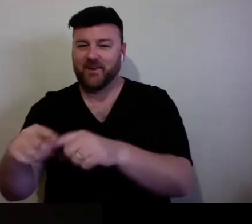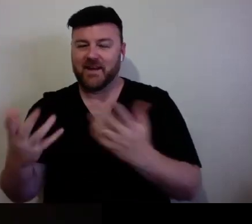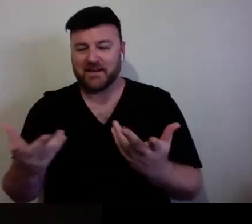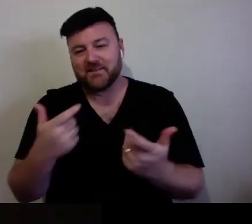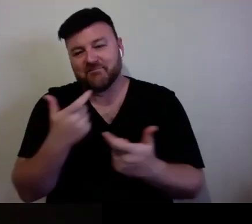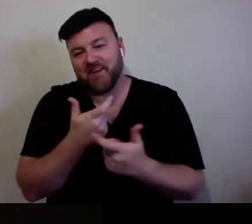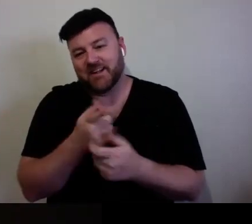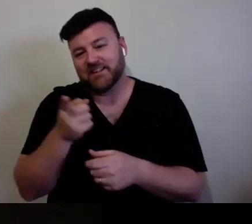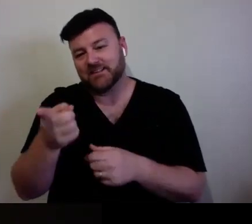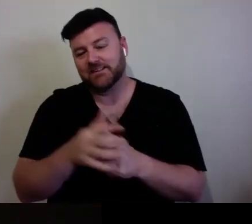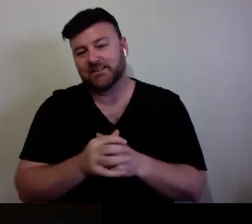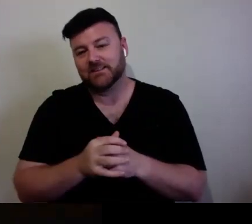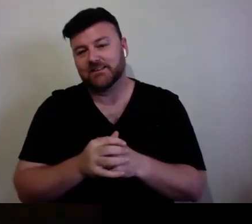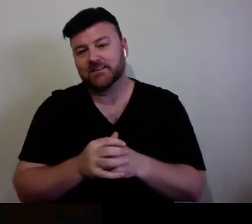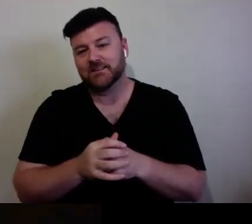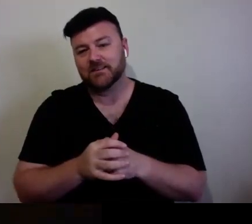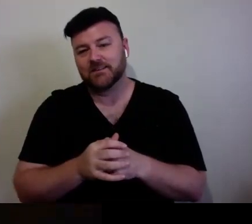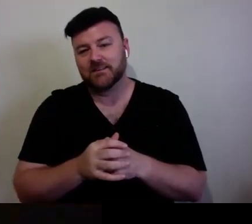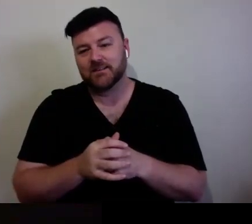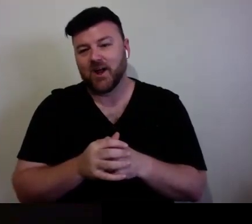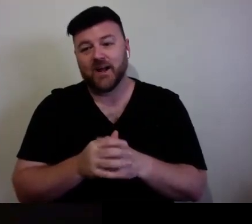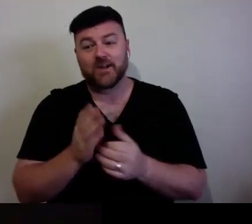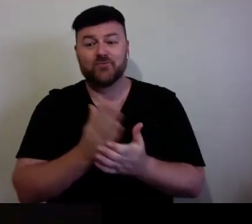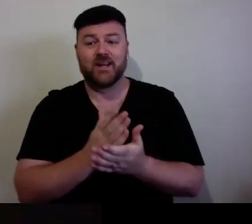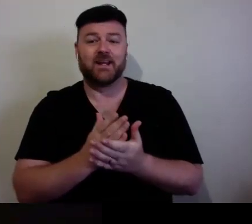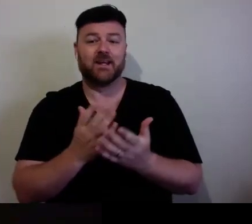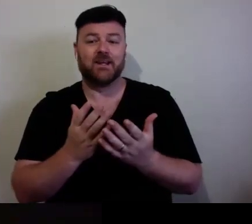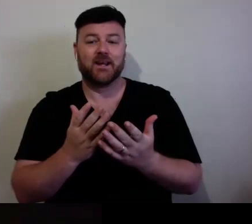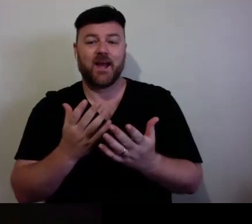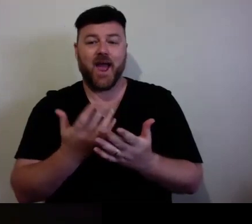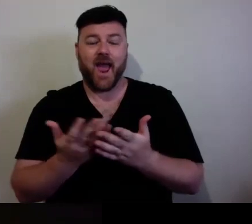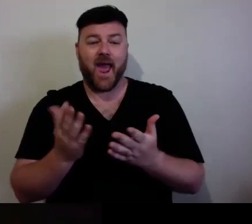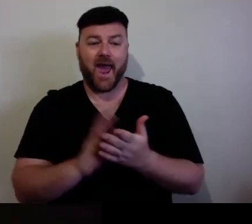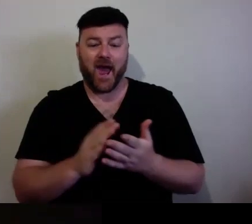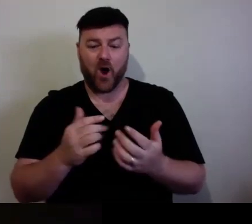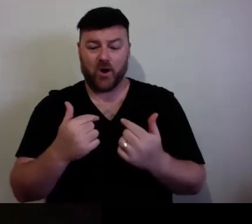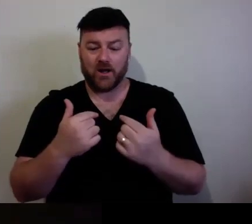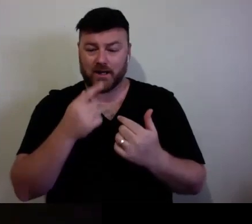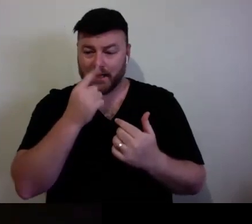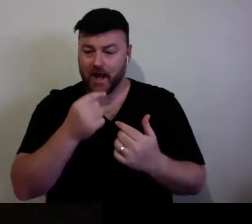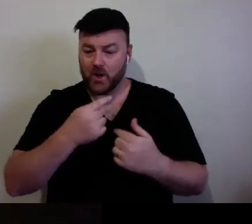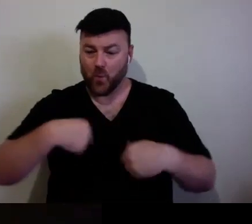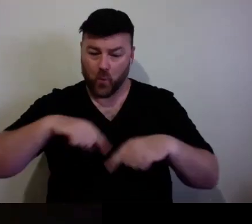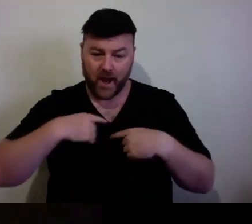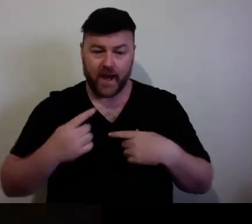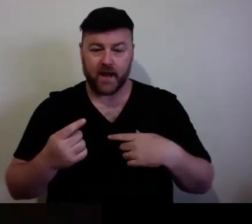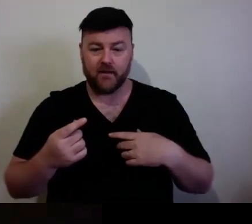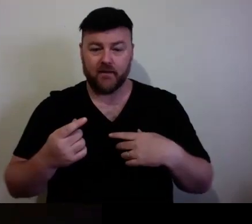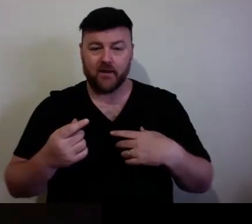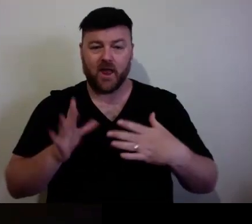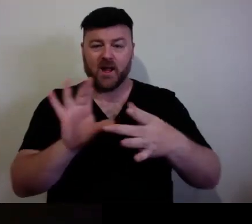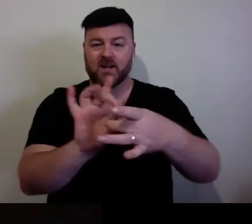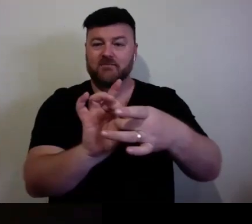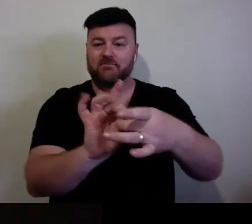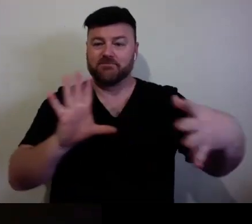around how do we in this moment disconnect from screens?